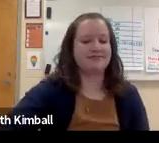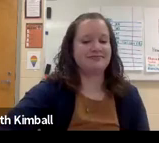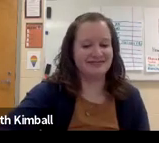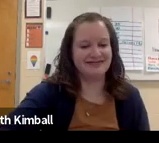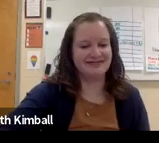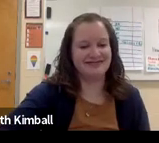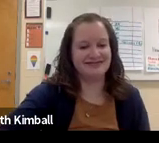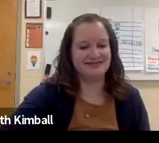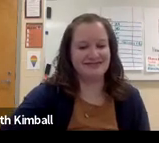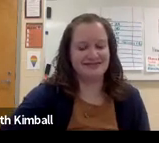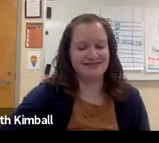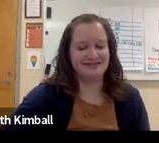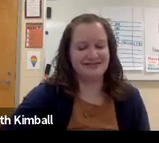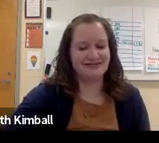So, sometime within the next 40 years.